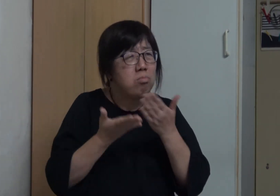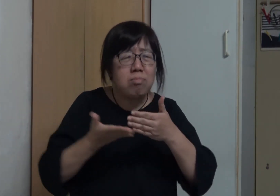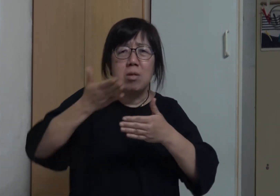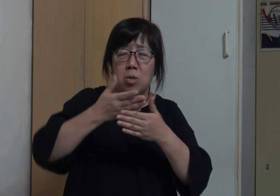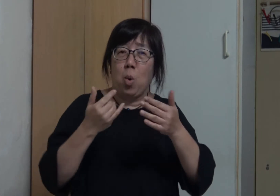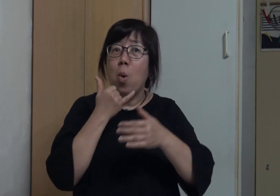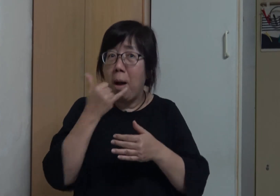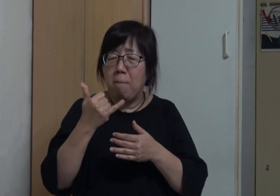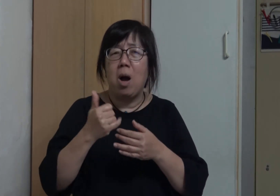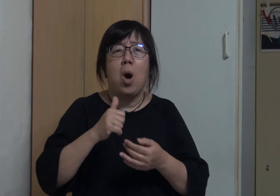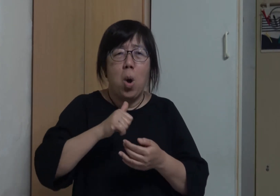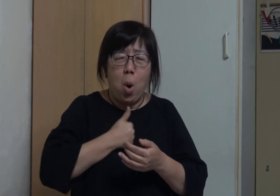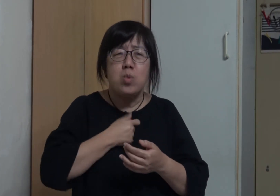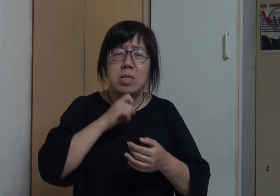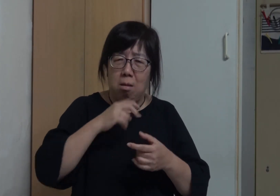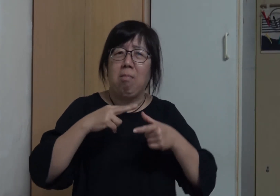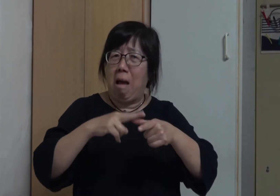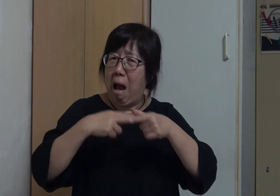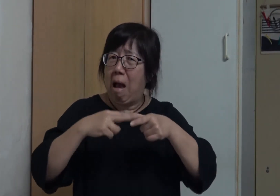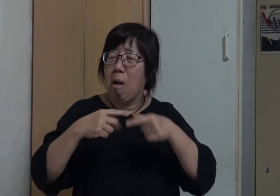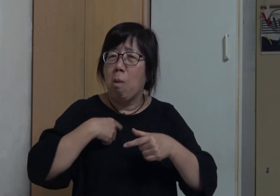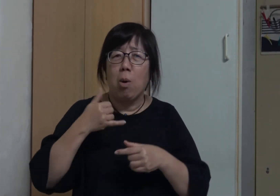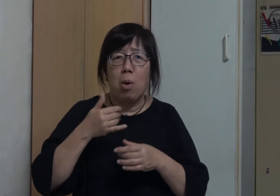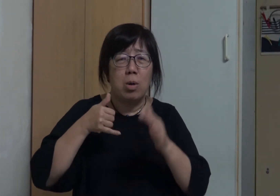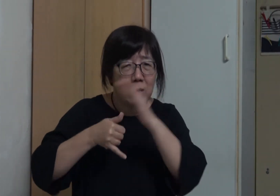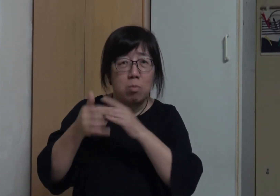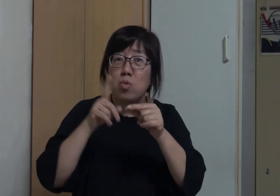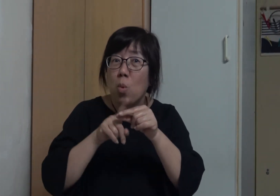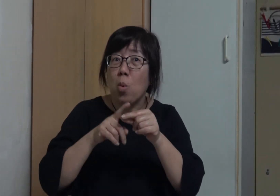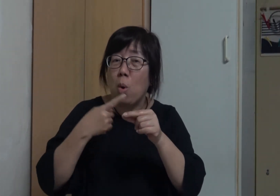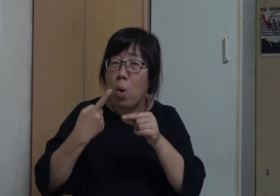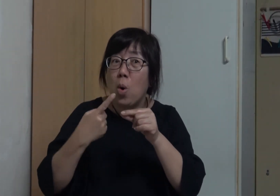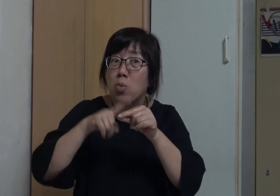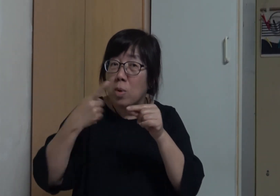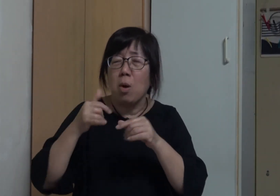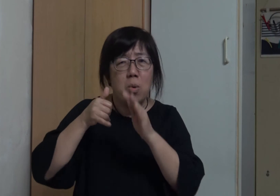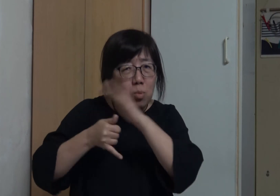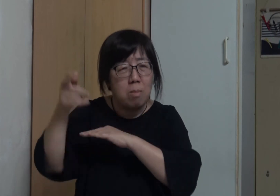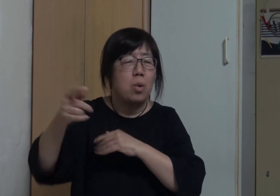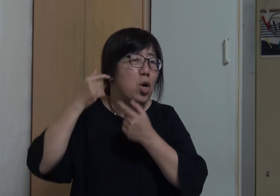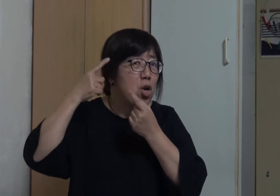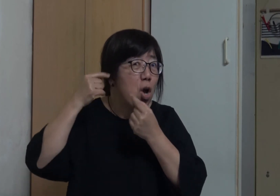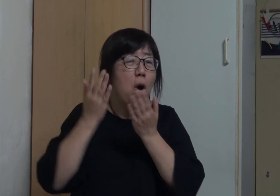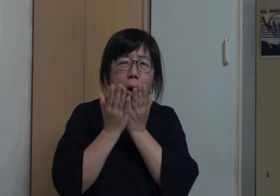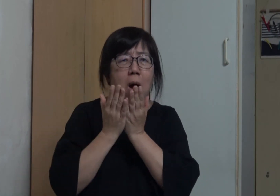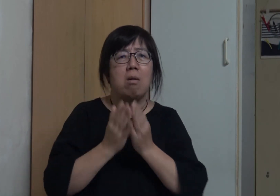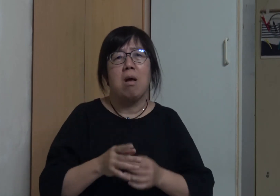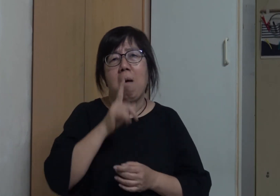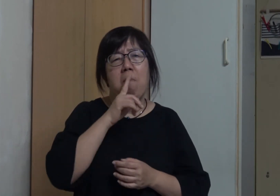When I was in primary six My teacher kindly referred me to a school for the deaf